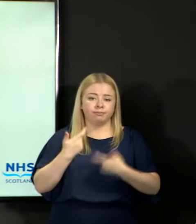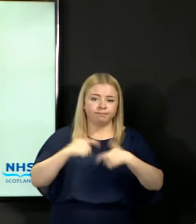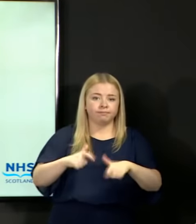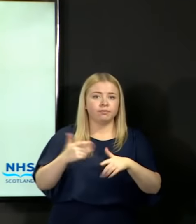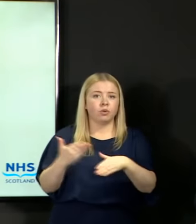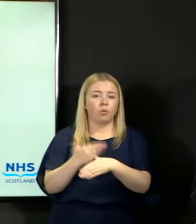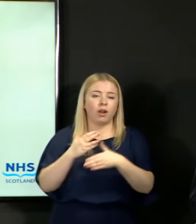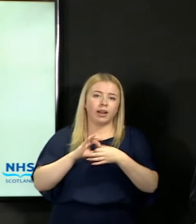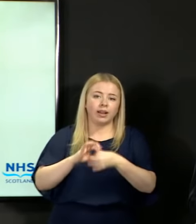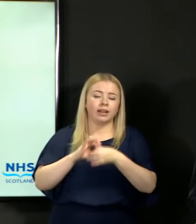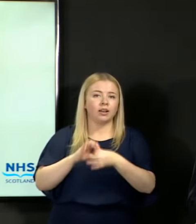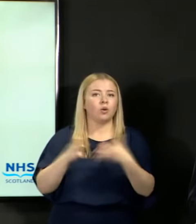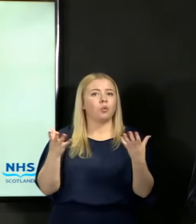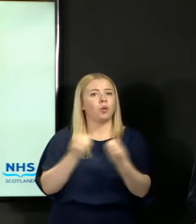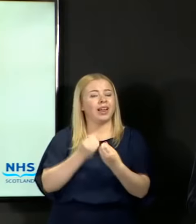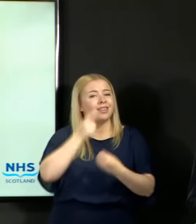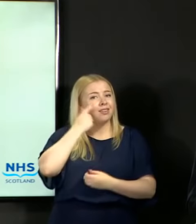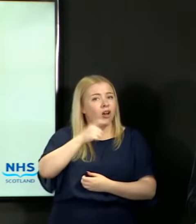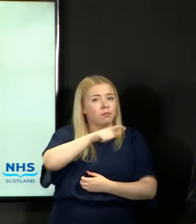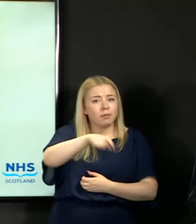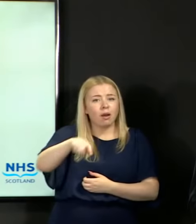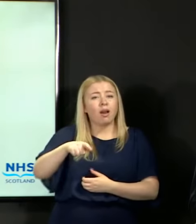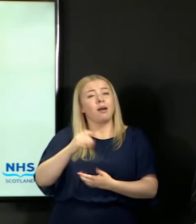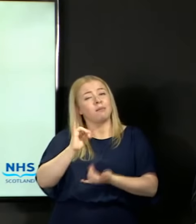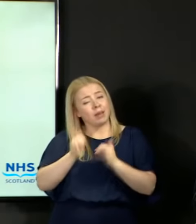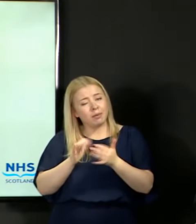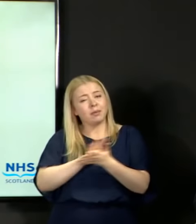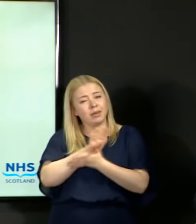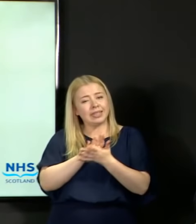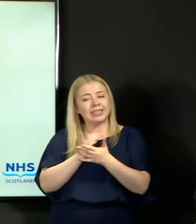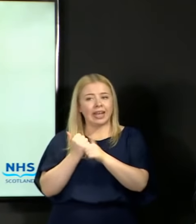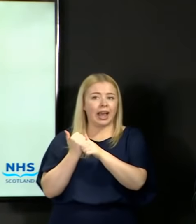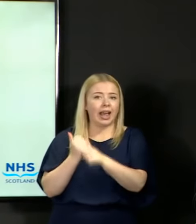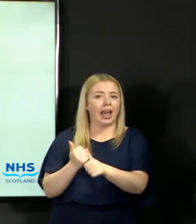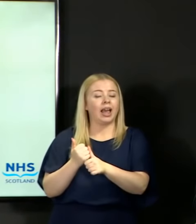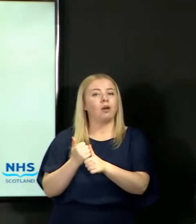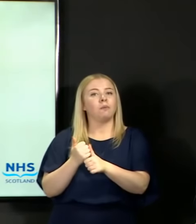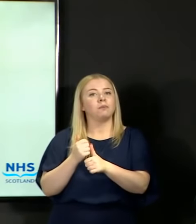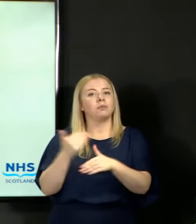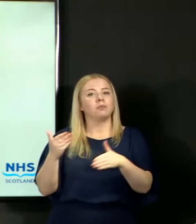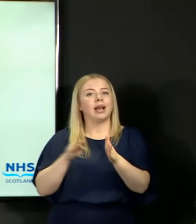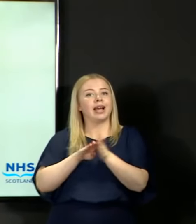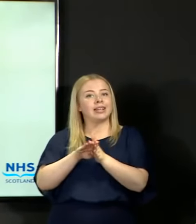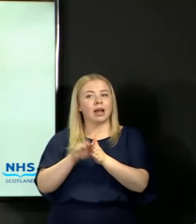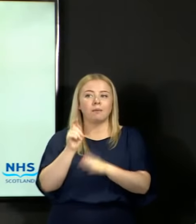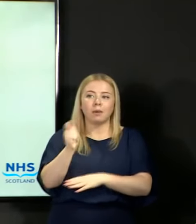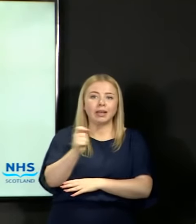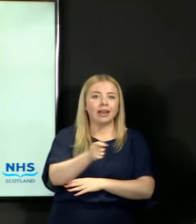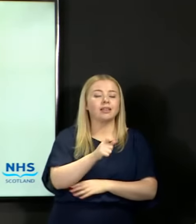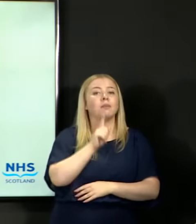Yes, that might involve work on exam appeals, it will also involve getting young people